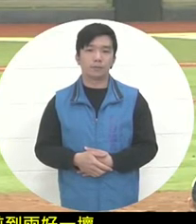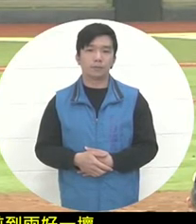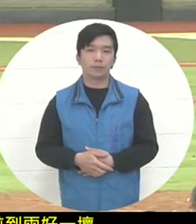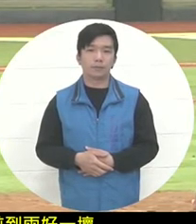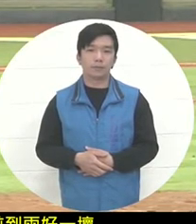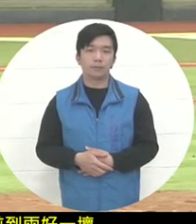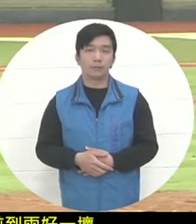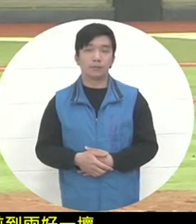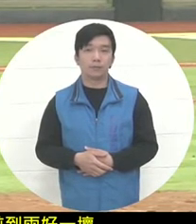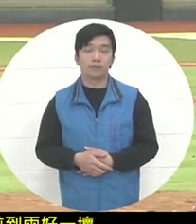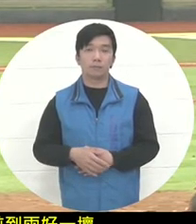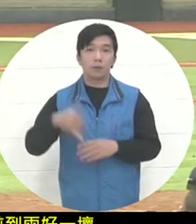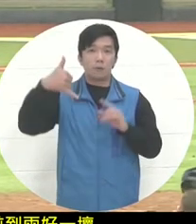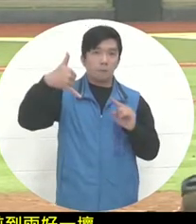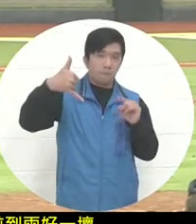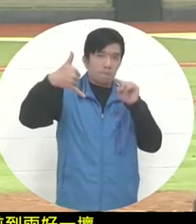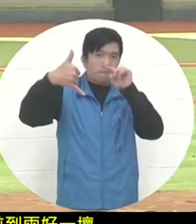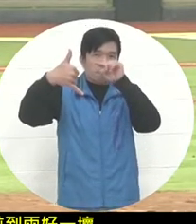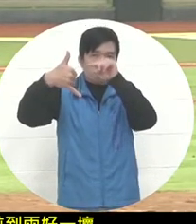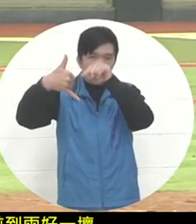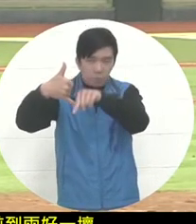The foot was on the inside and low.